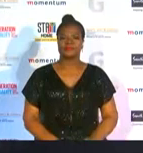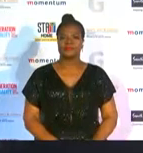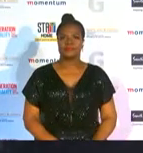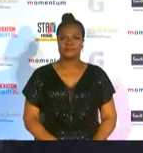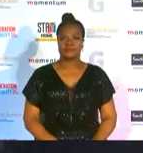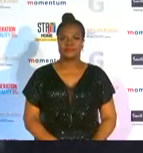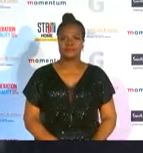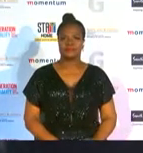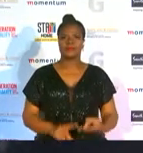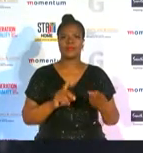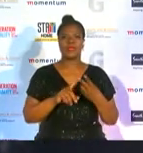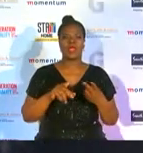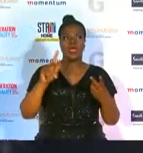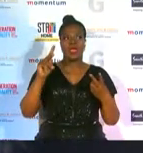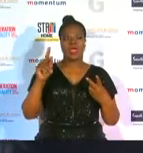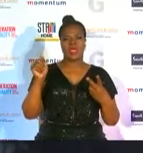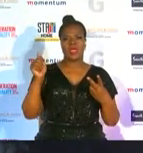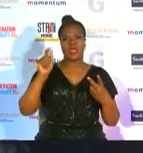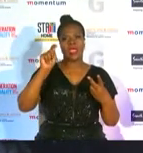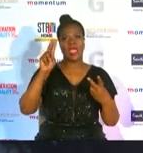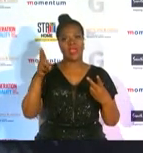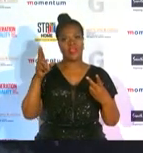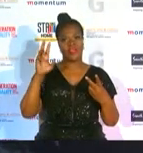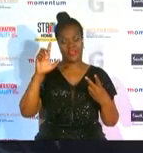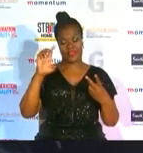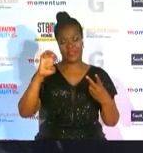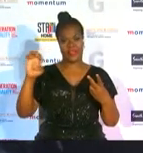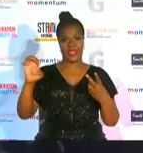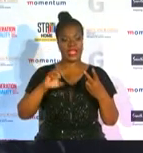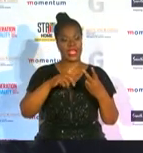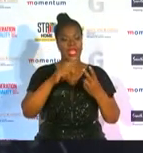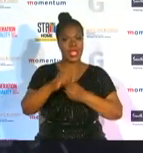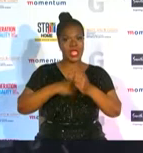catherine van starden in 2019 she became the first south african